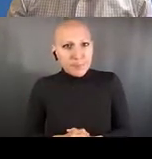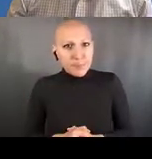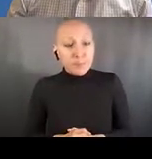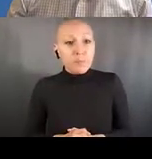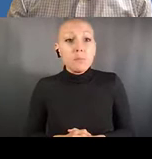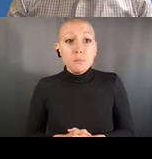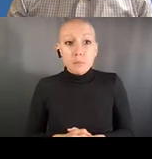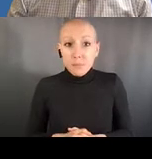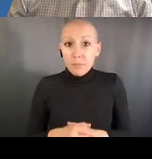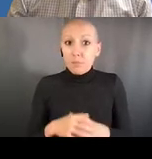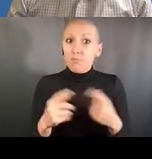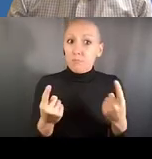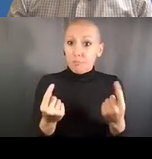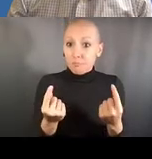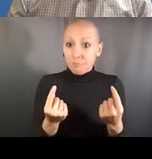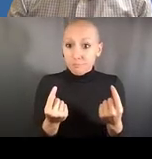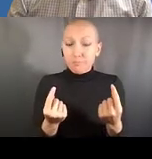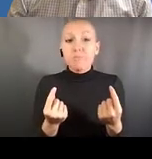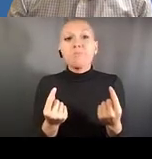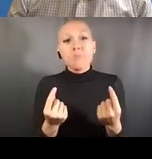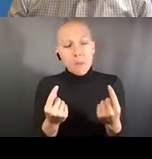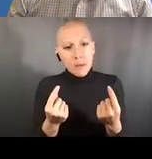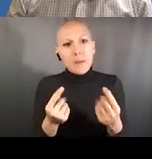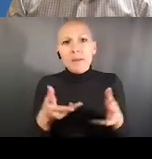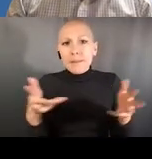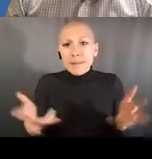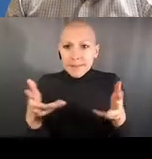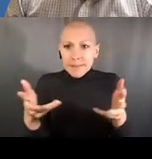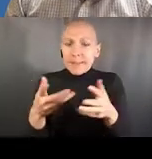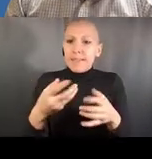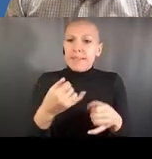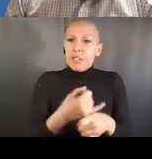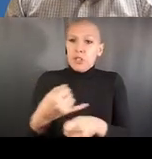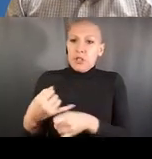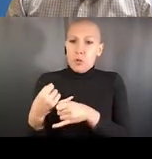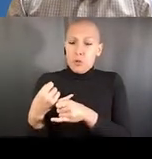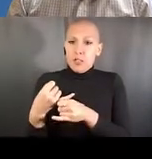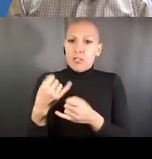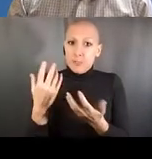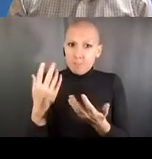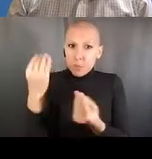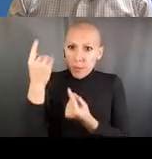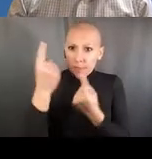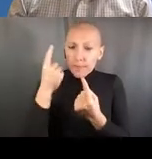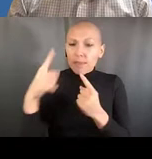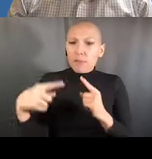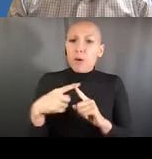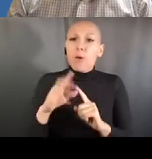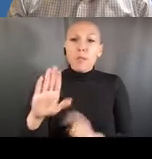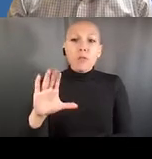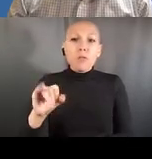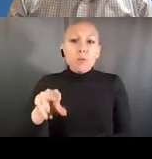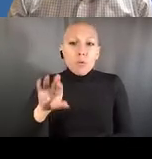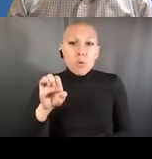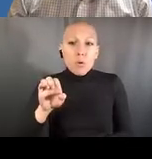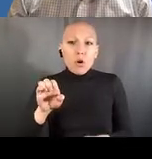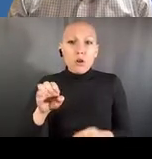and also in terms of things such as perhaps rigor and reproducibility, but perhaps the industry standards instead.